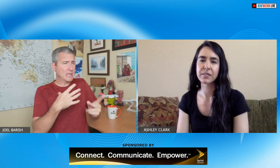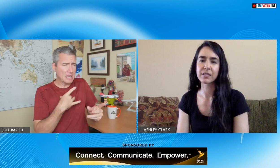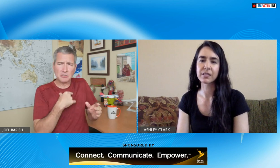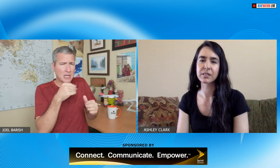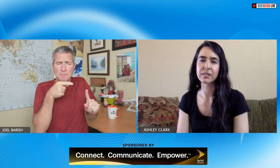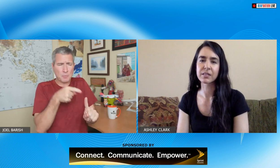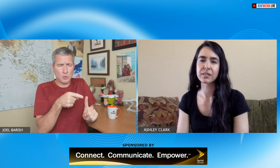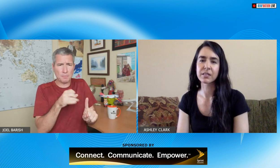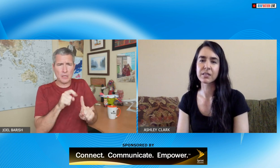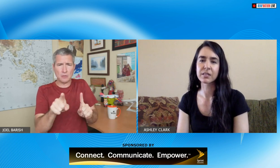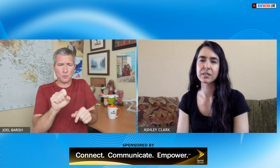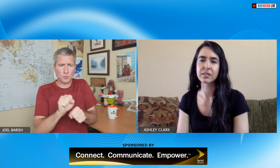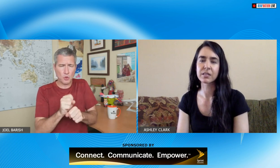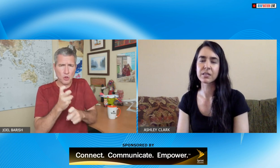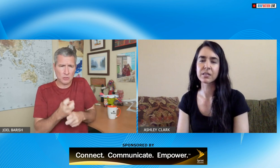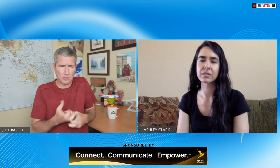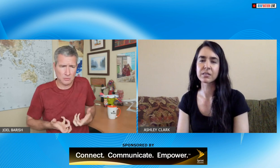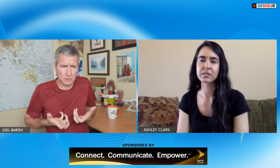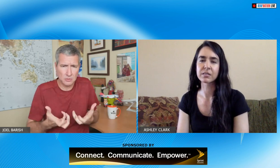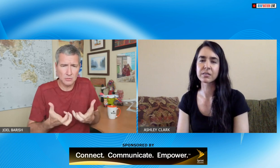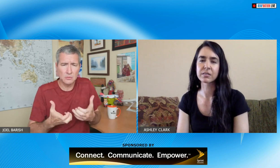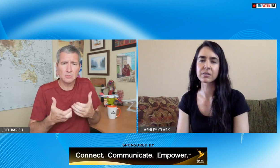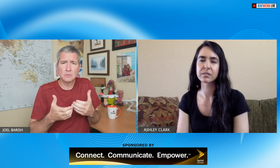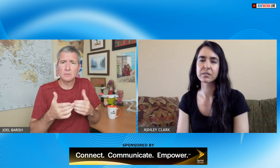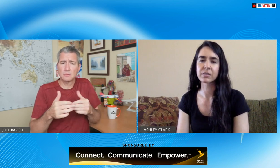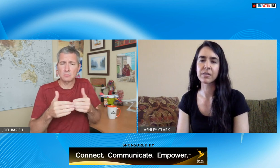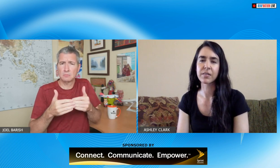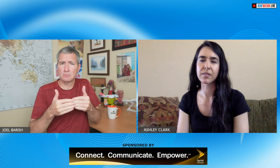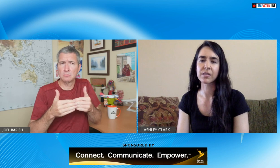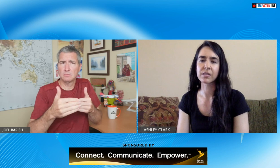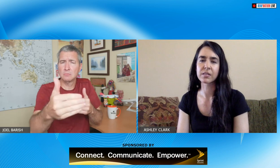this point the number of likes people that's not the point this work that